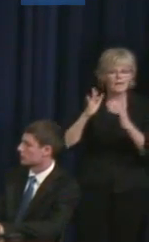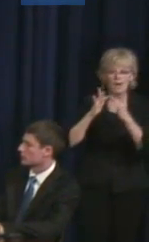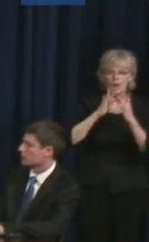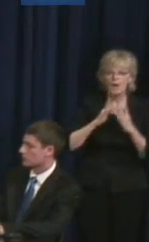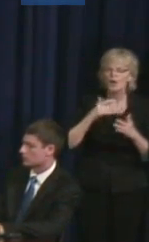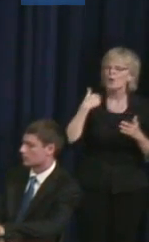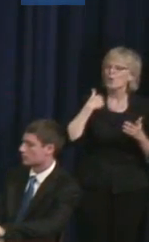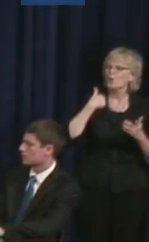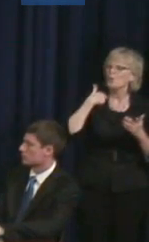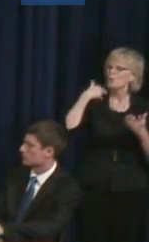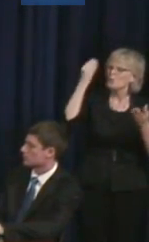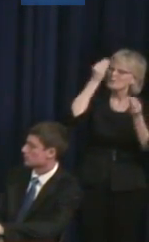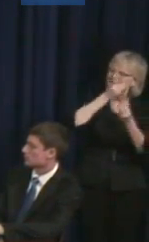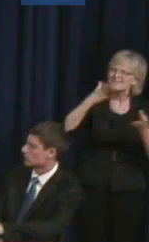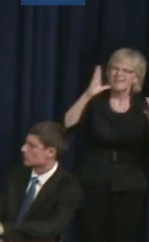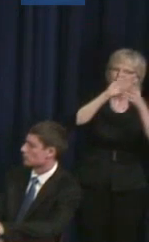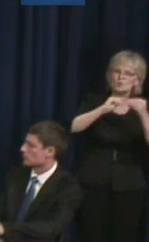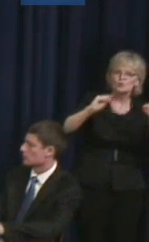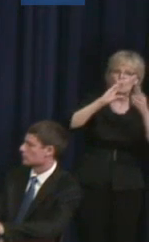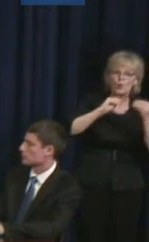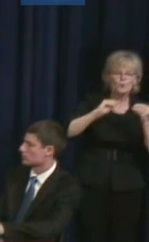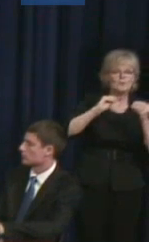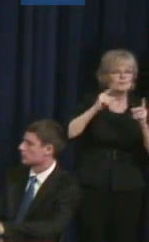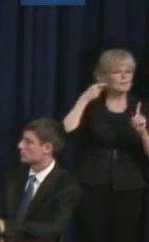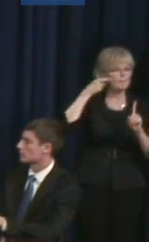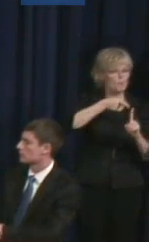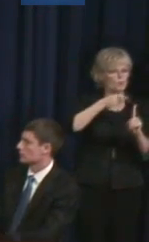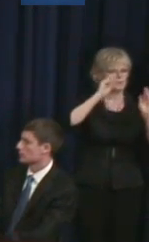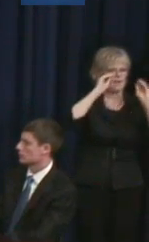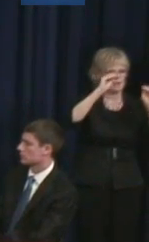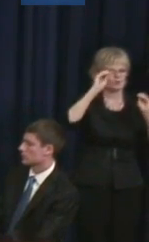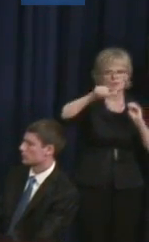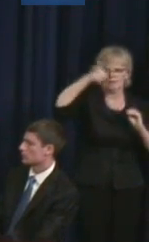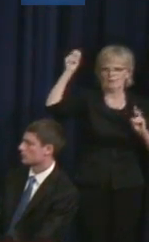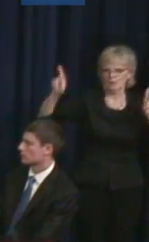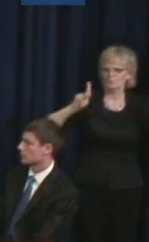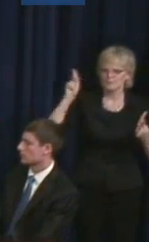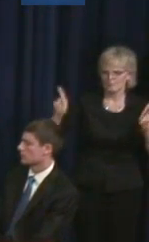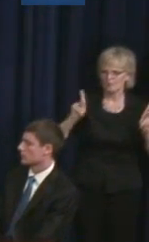the stories that educate others, and for our program